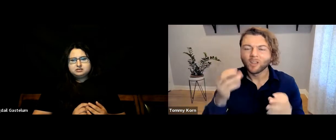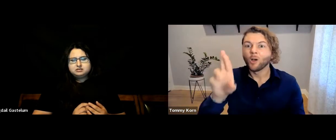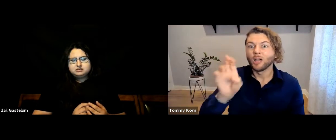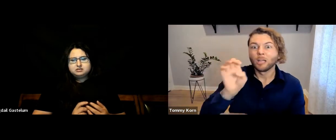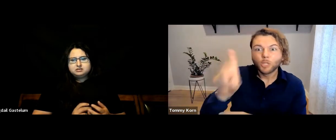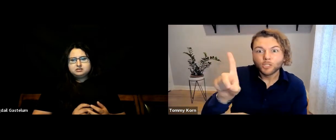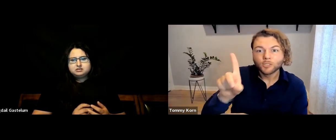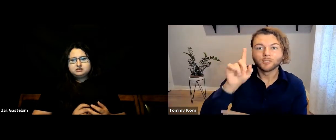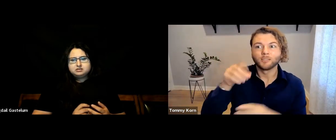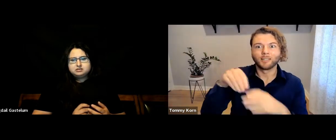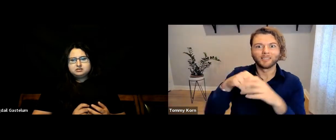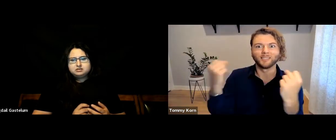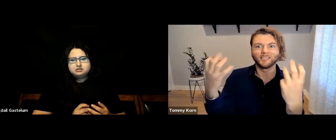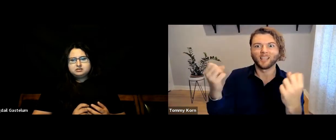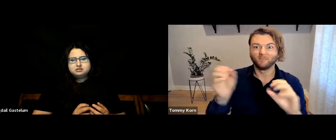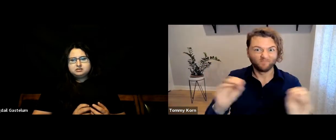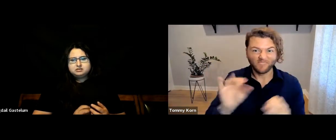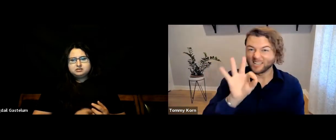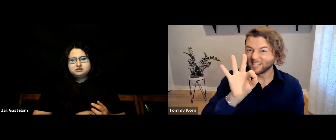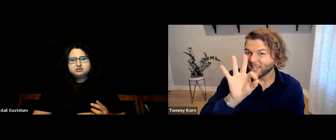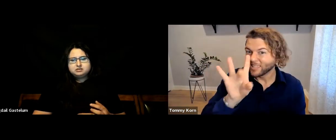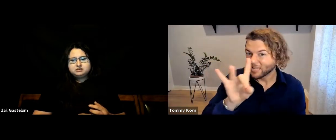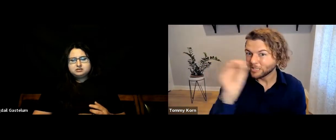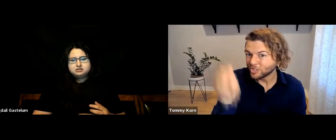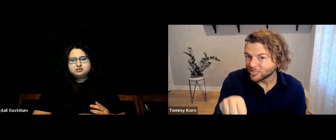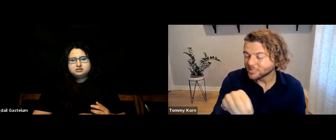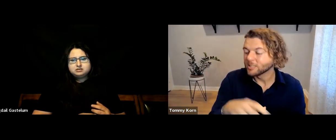or to a signed education. Yes, 98 percent!